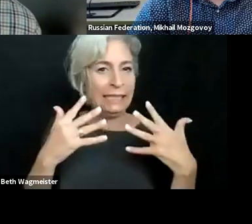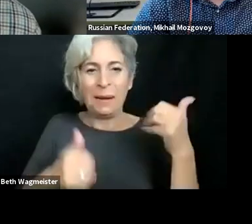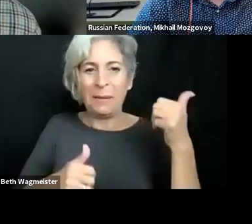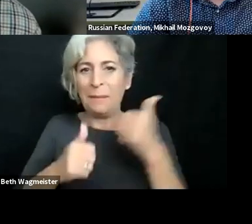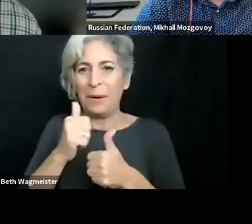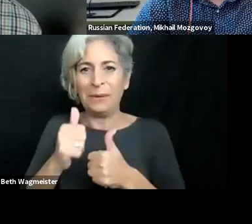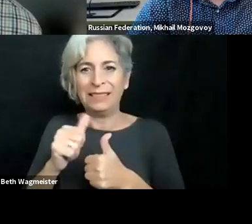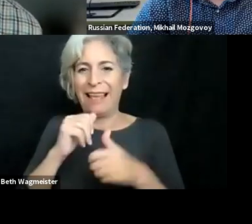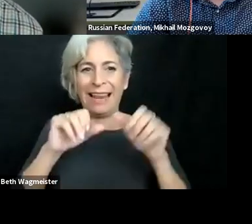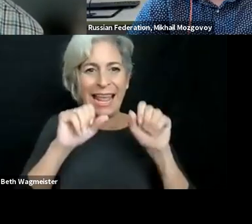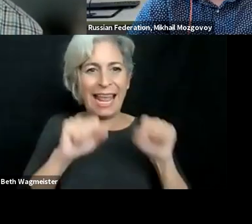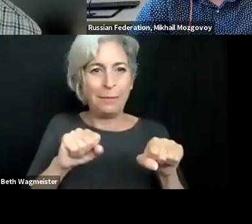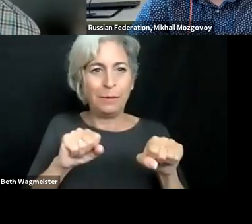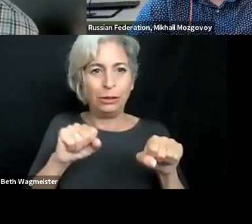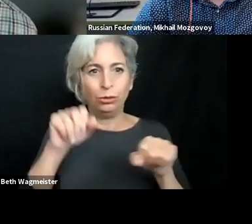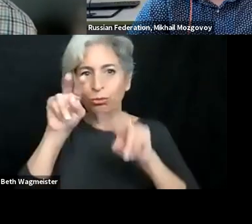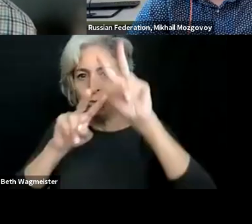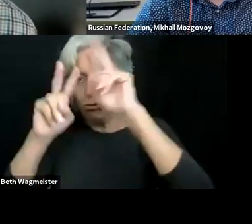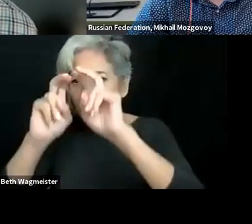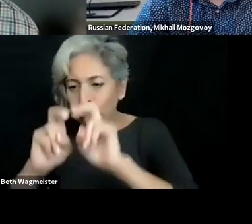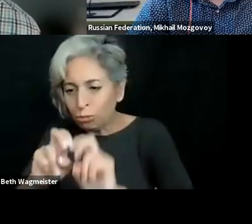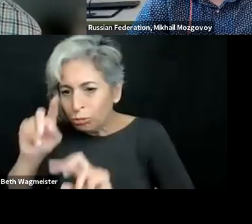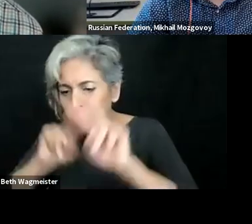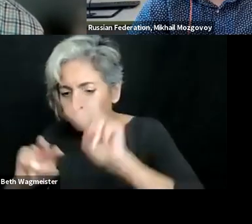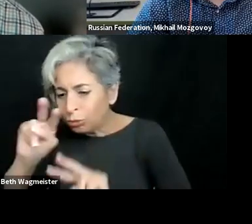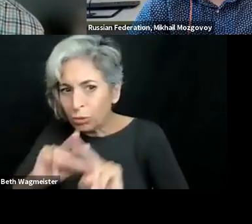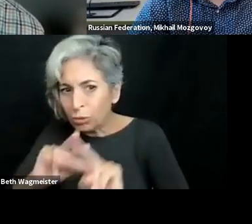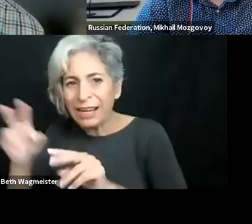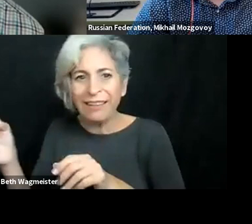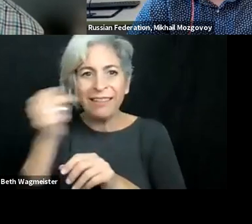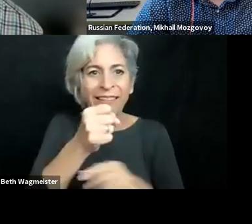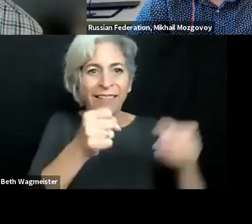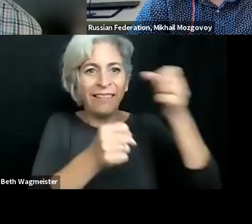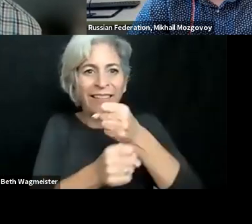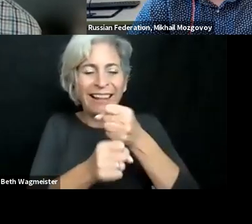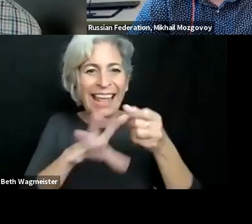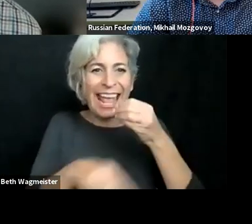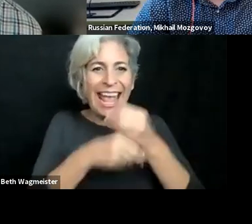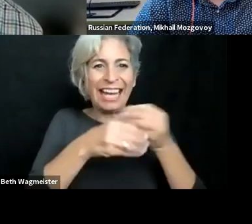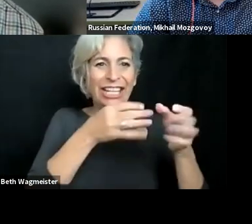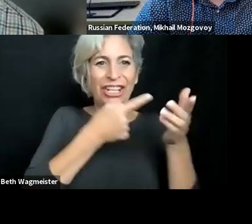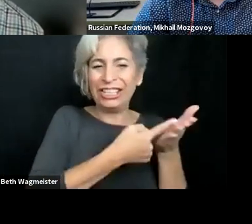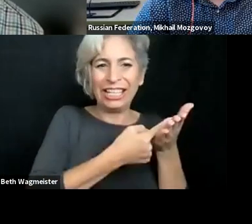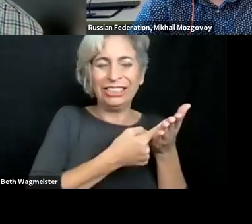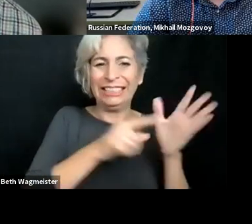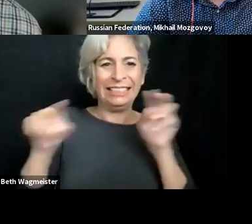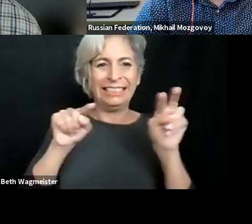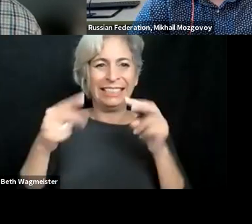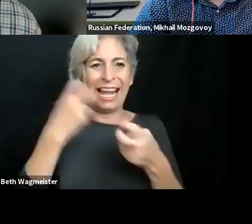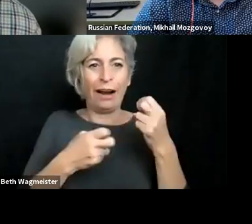questions, comments are coming up in the chat. And I have to excuse, I'm most probably not able to go through all of them and